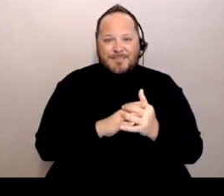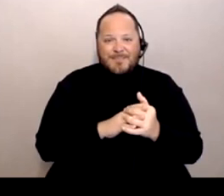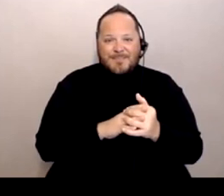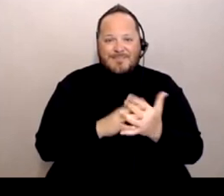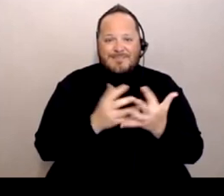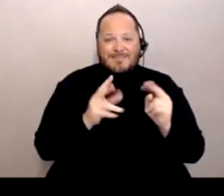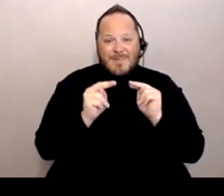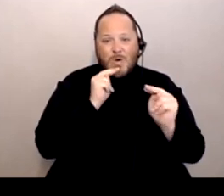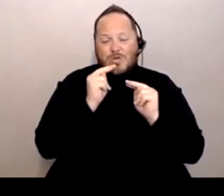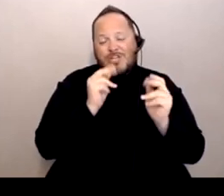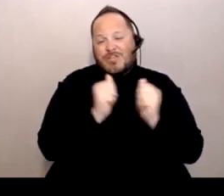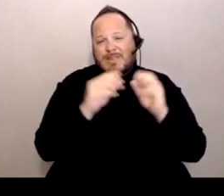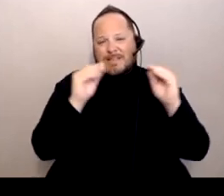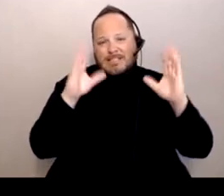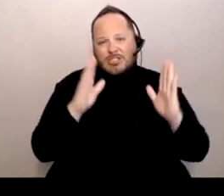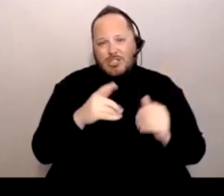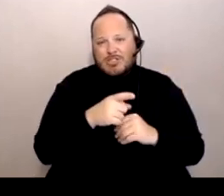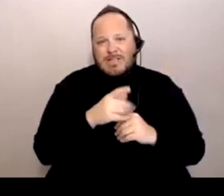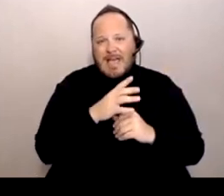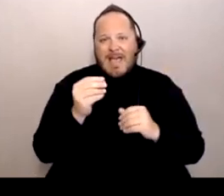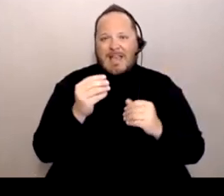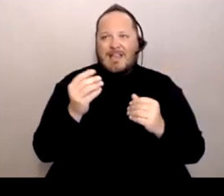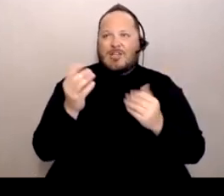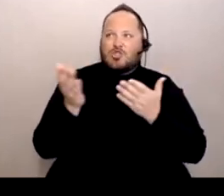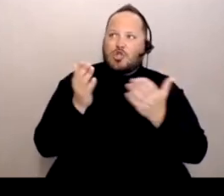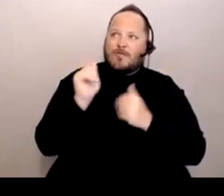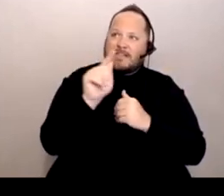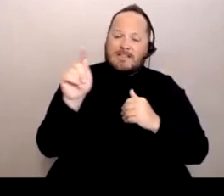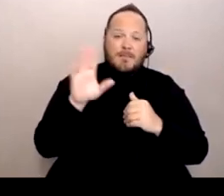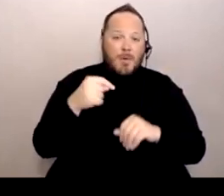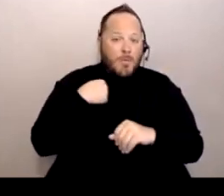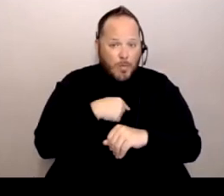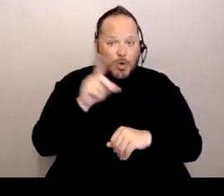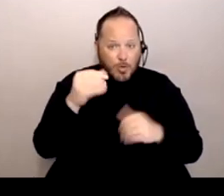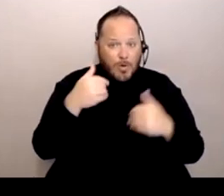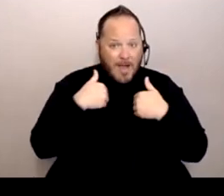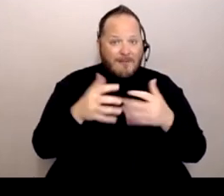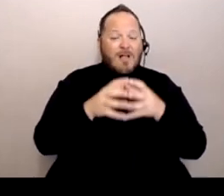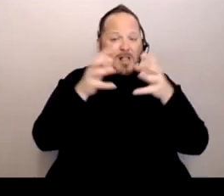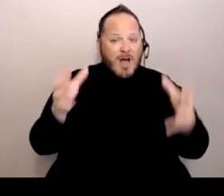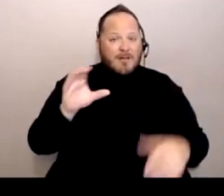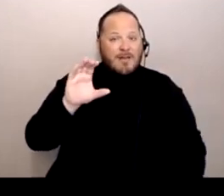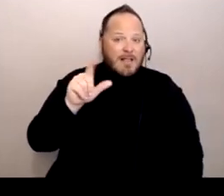with the teachers and the services. But we do have a lot of classified staff that has been working also